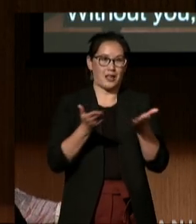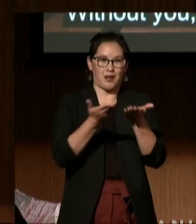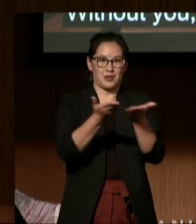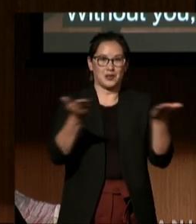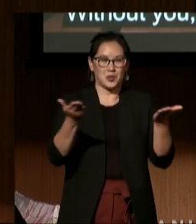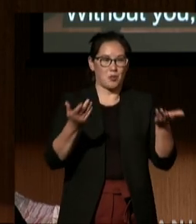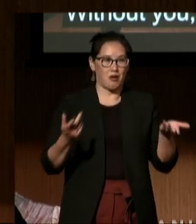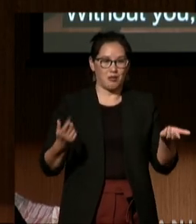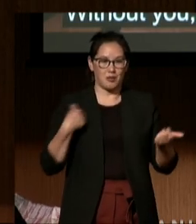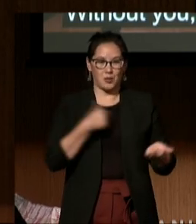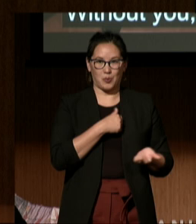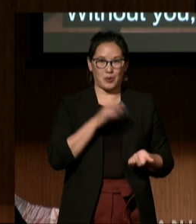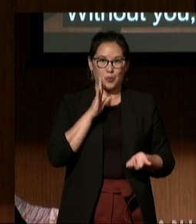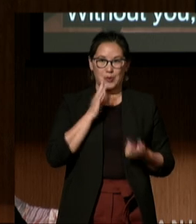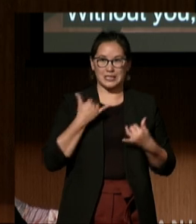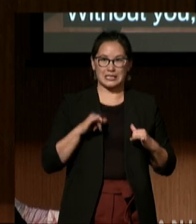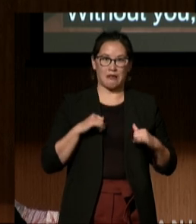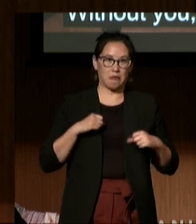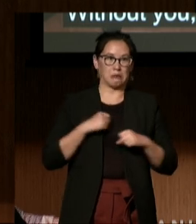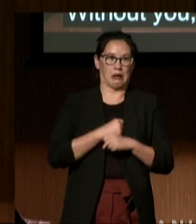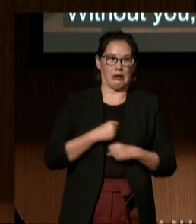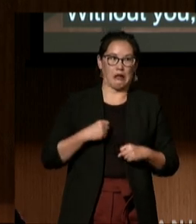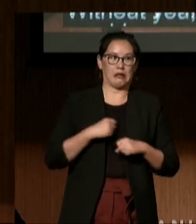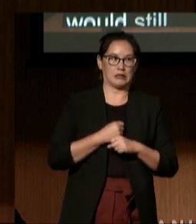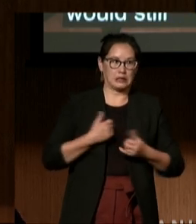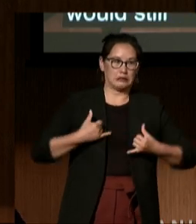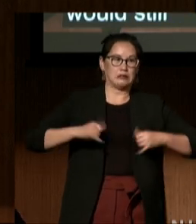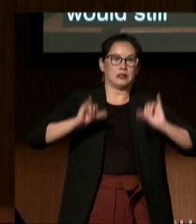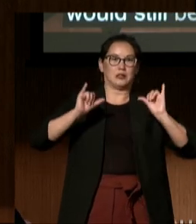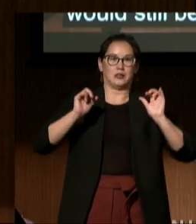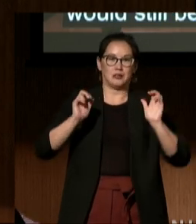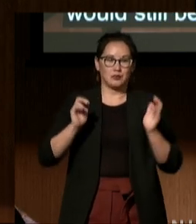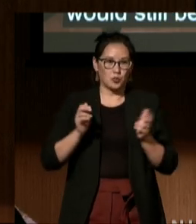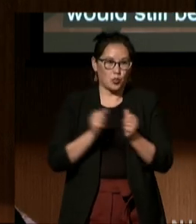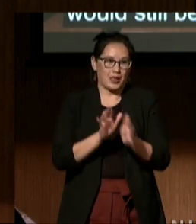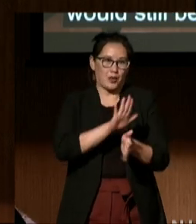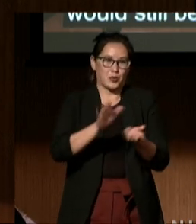we'd still be battling and so, yeah, thank you.